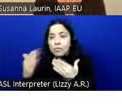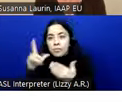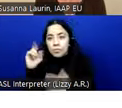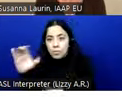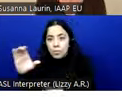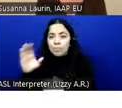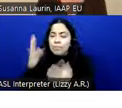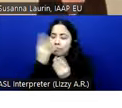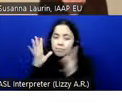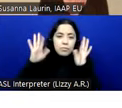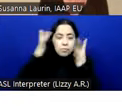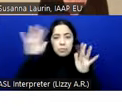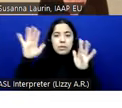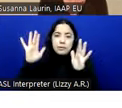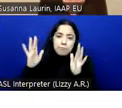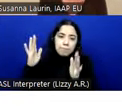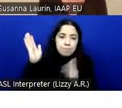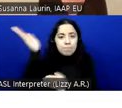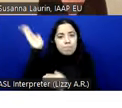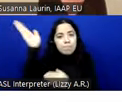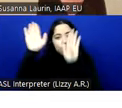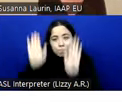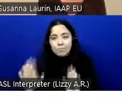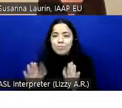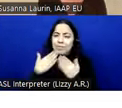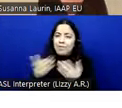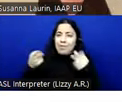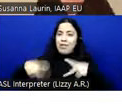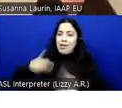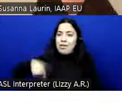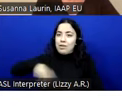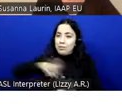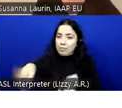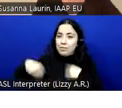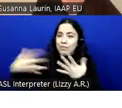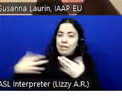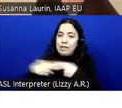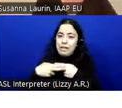brilliant. Thank you also for letting us provide the slides to our community. And thanks for all